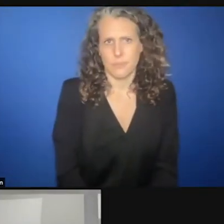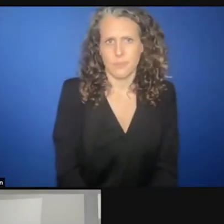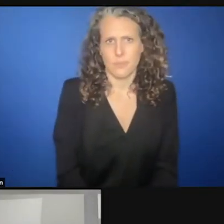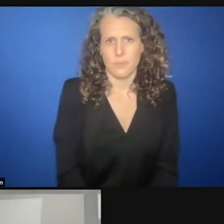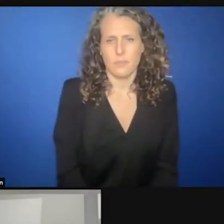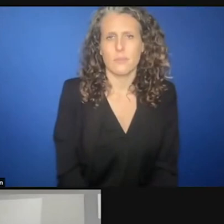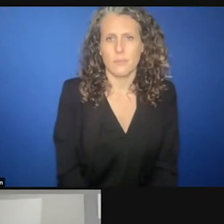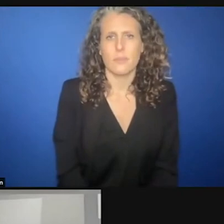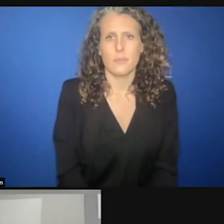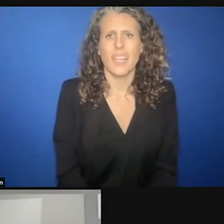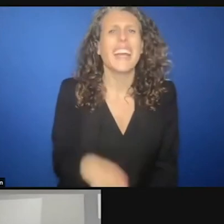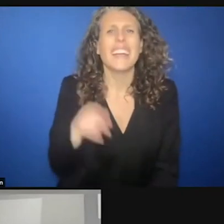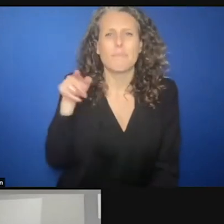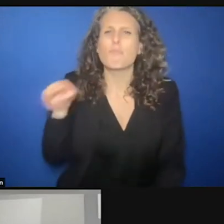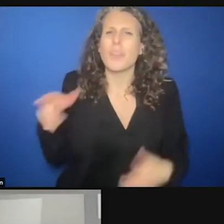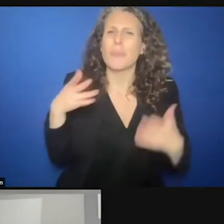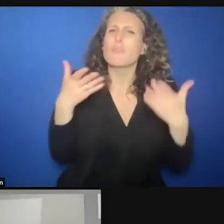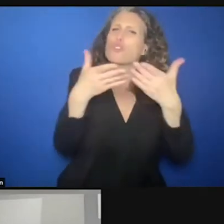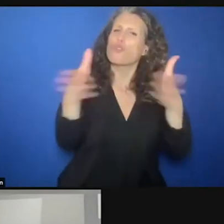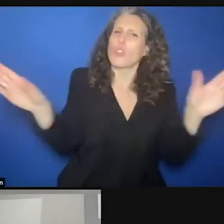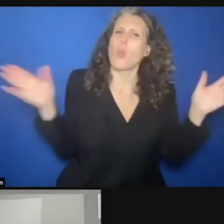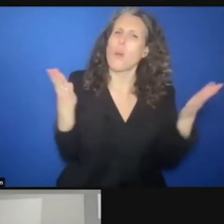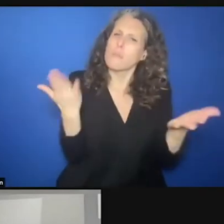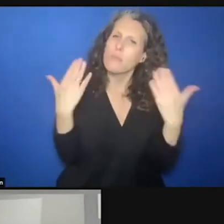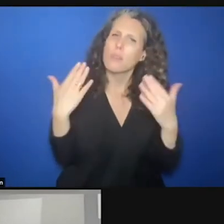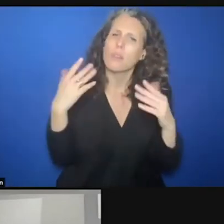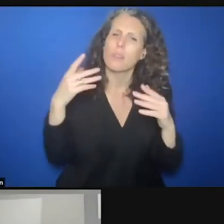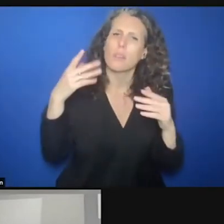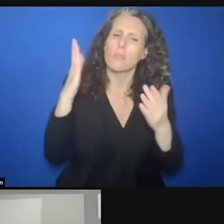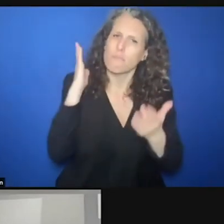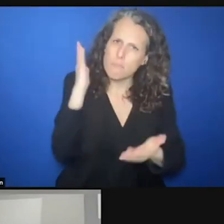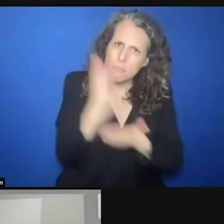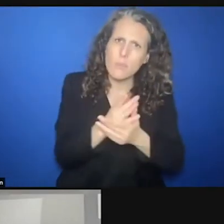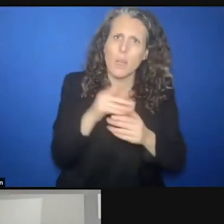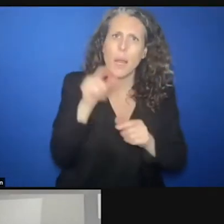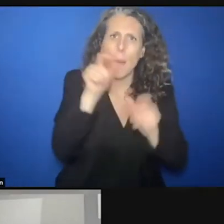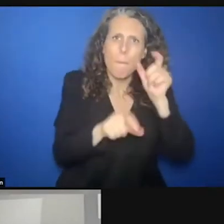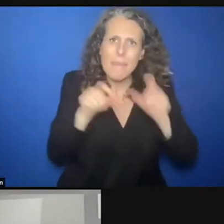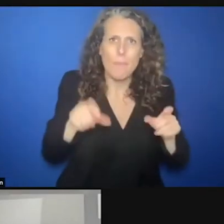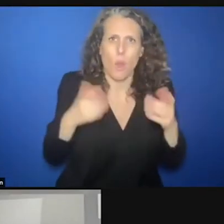Give me specifics of things your team around the globe are facing because